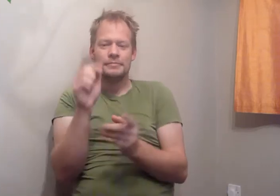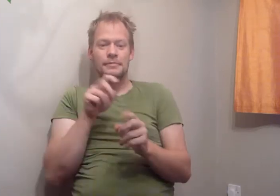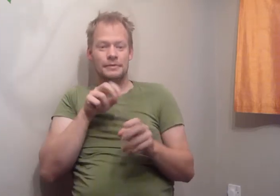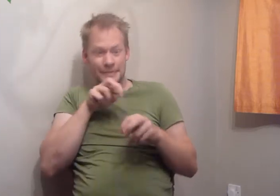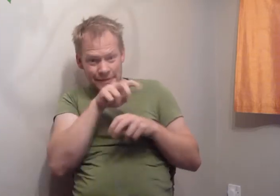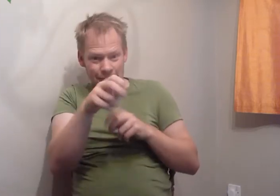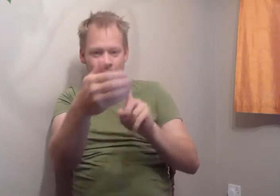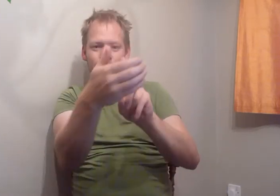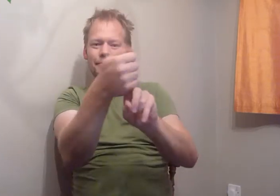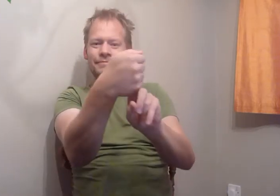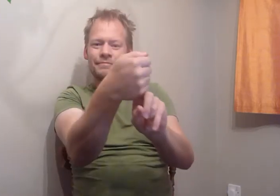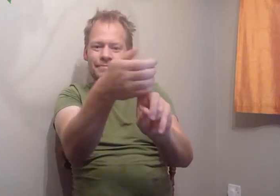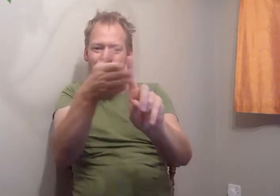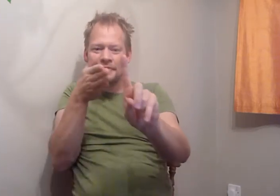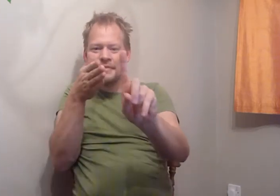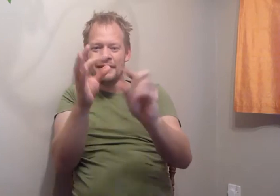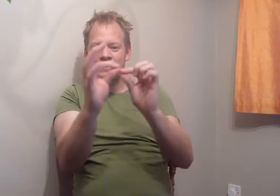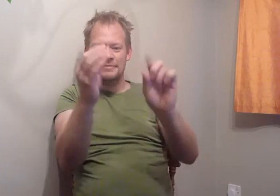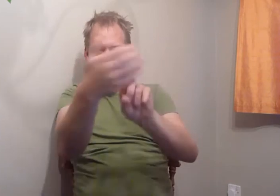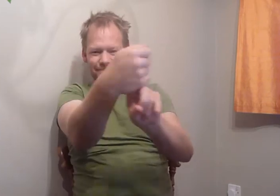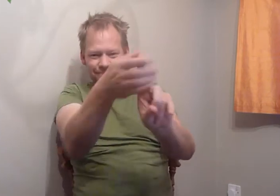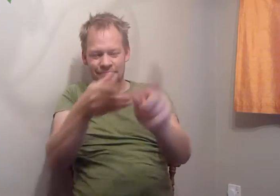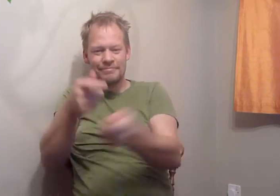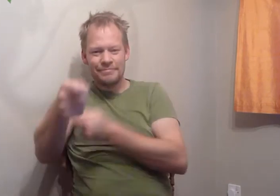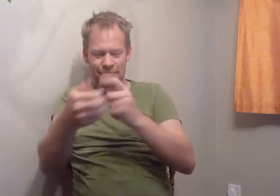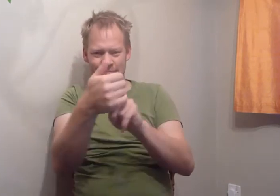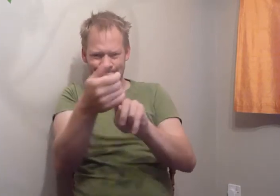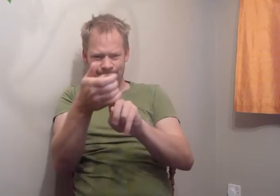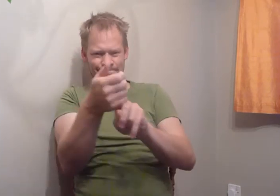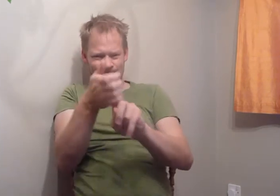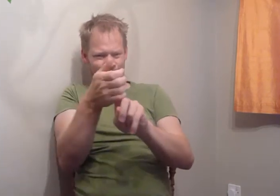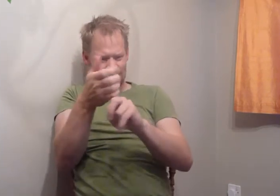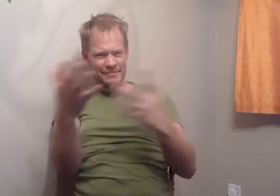but it was stuck.